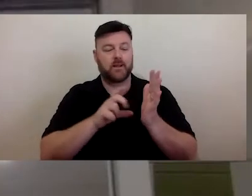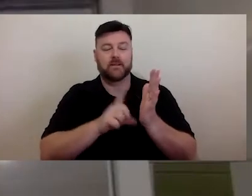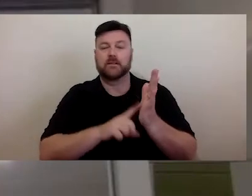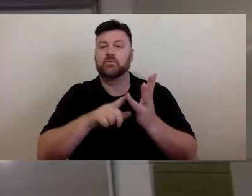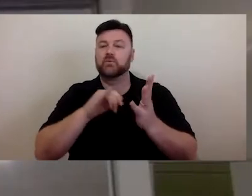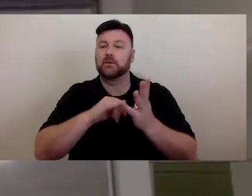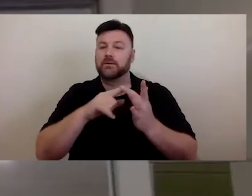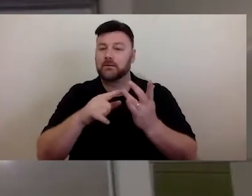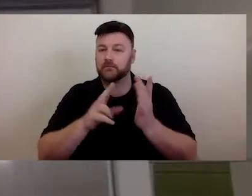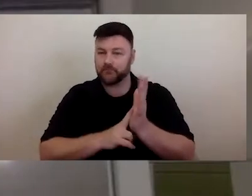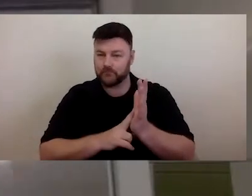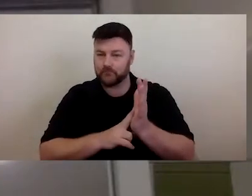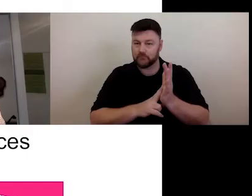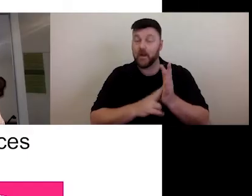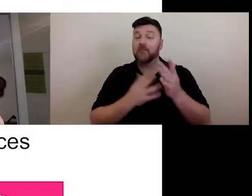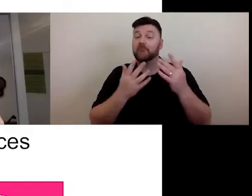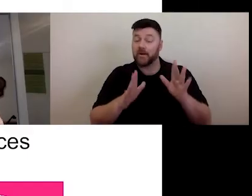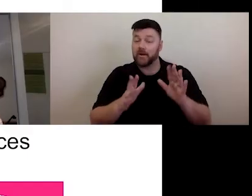So, I will be -- begin.